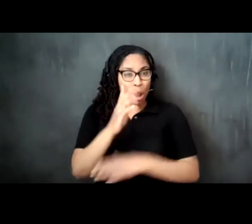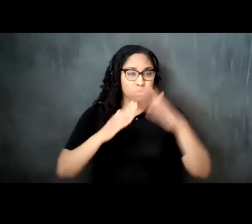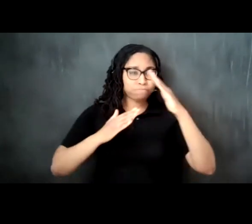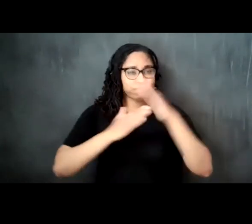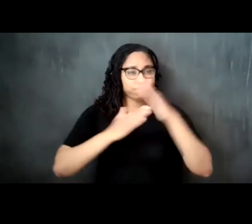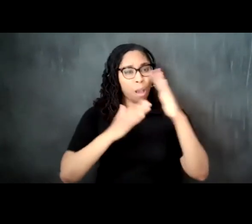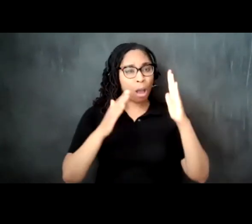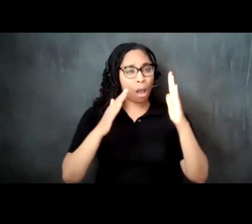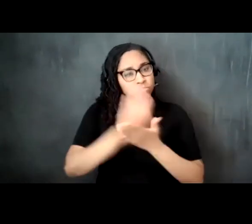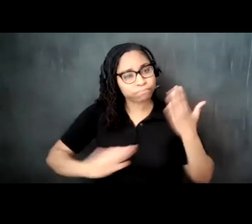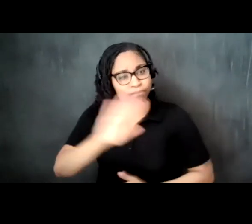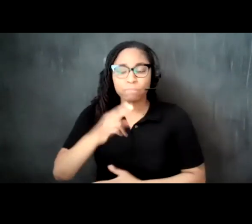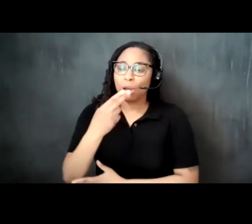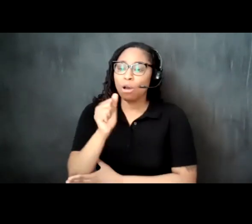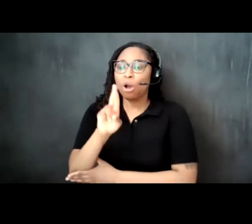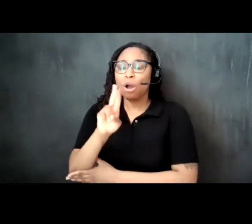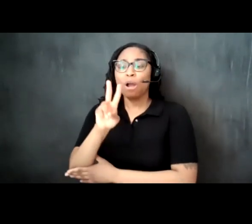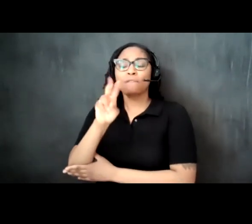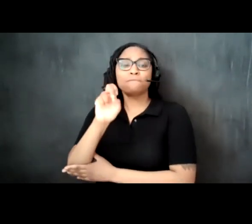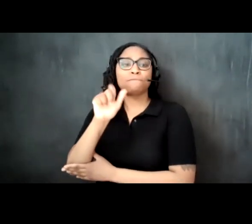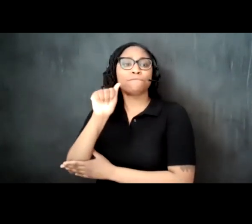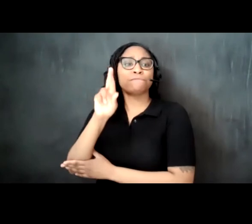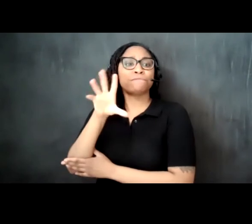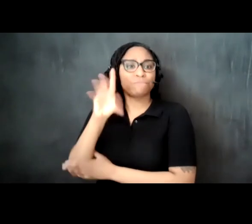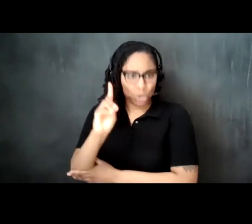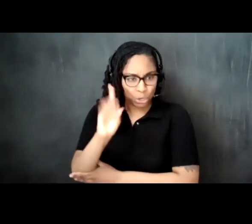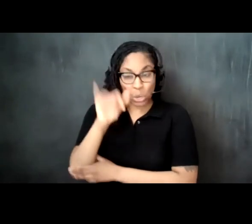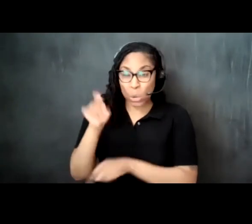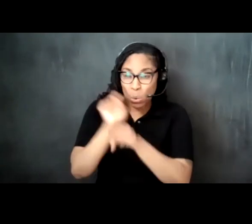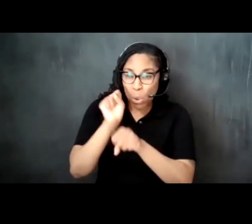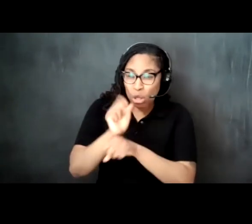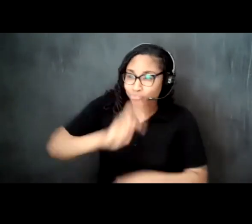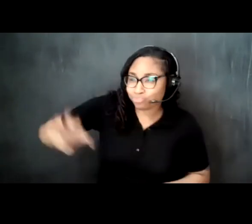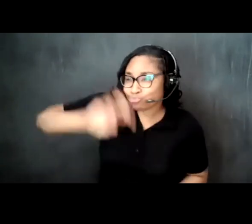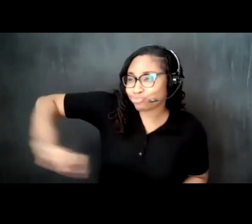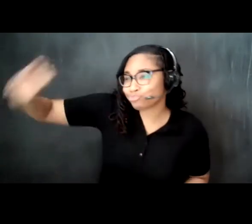produce a traveling exhibition that centers visual artists from the african and arab diasporas